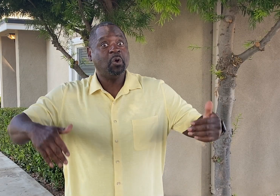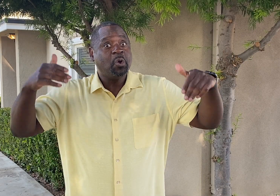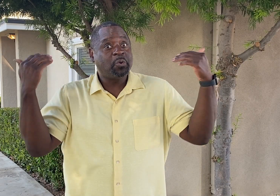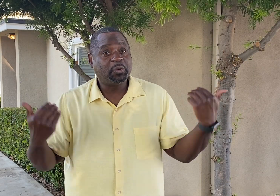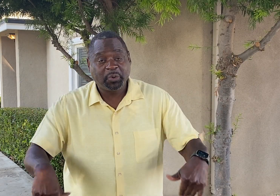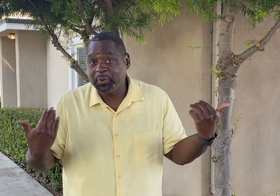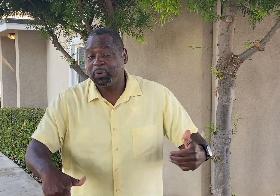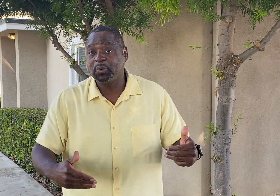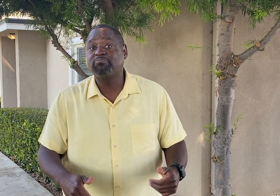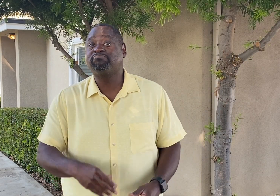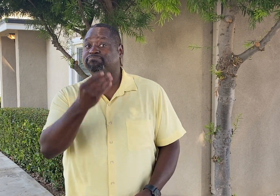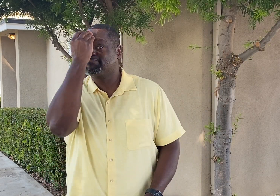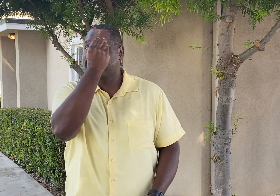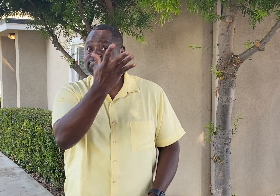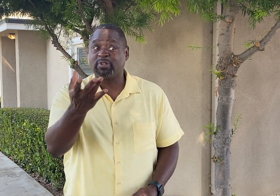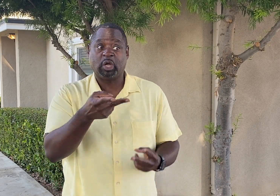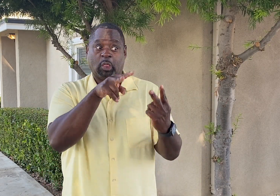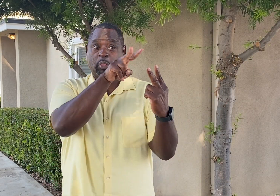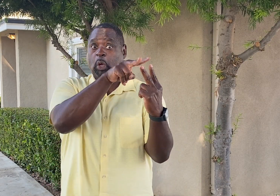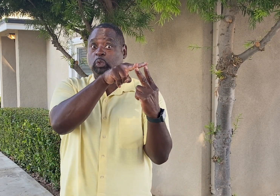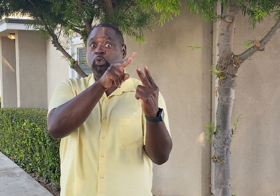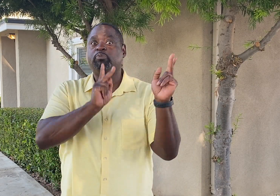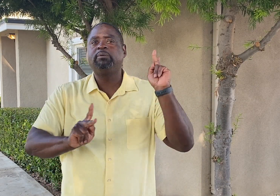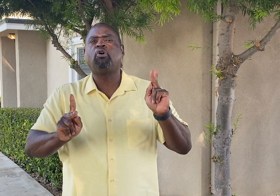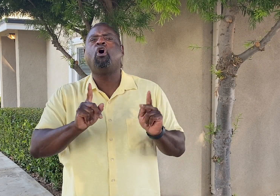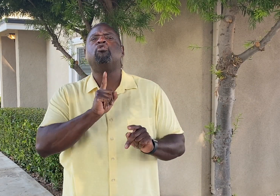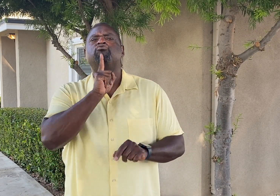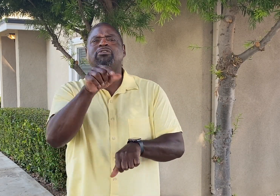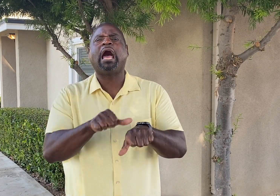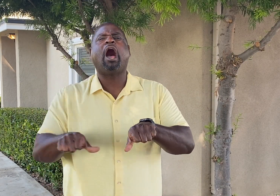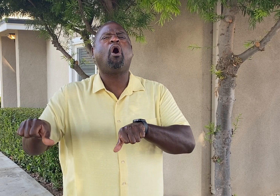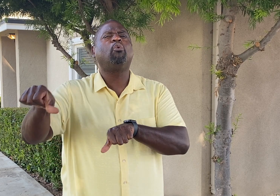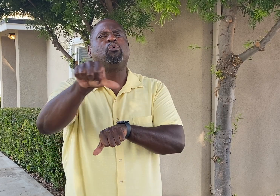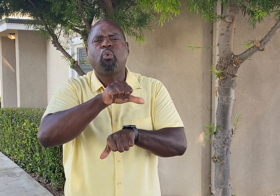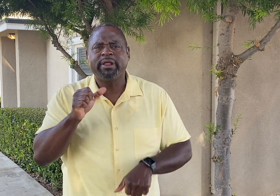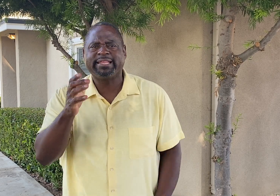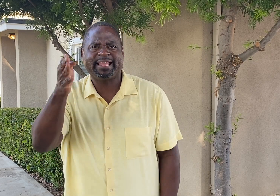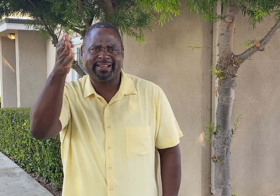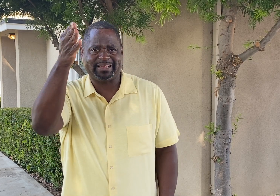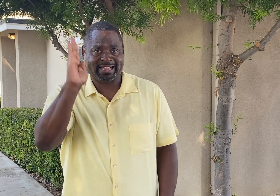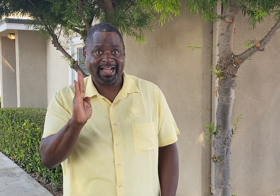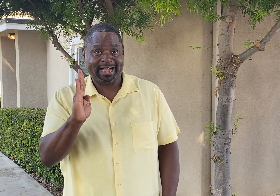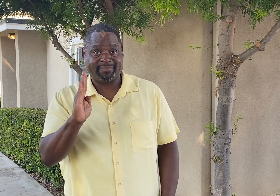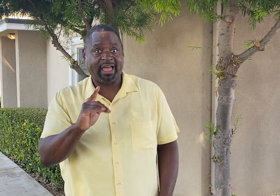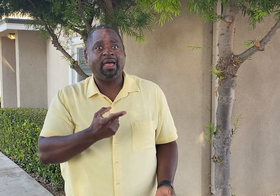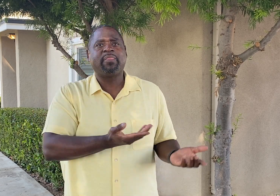Truly, I have to tell you something... These couple are highly anointed of God